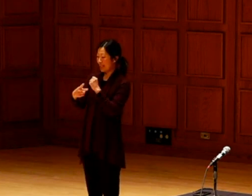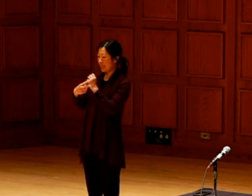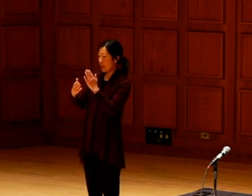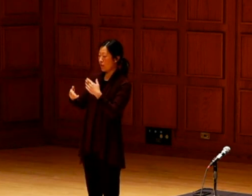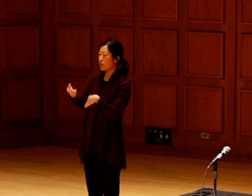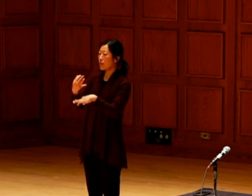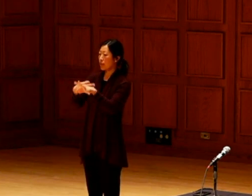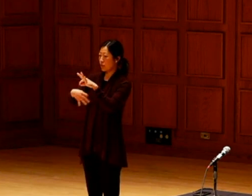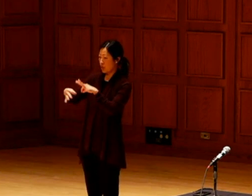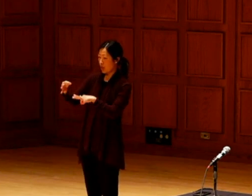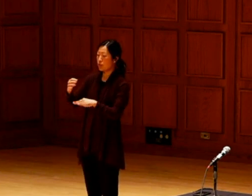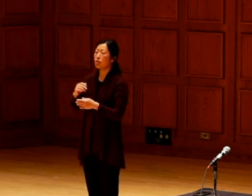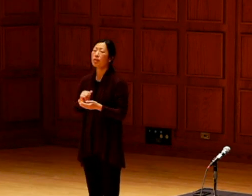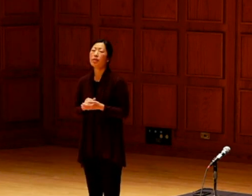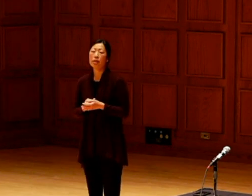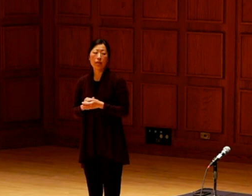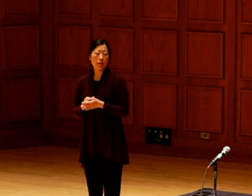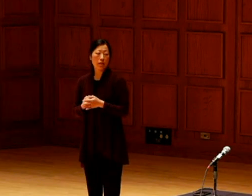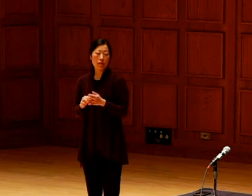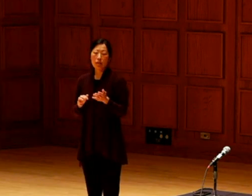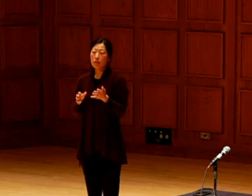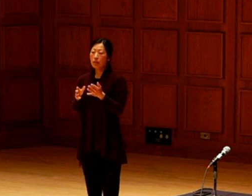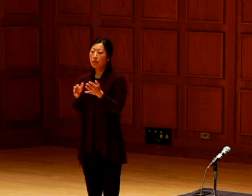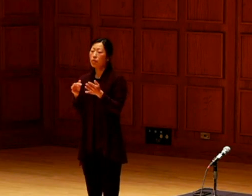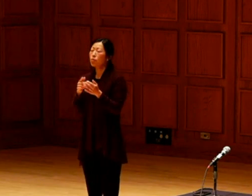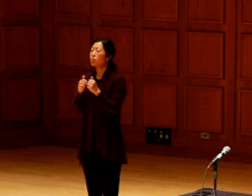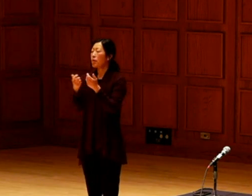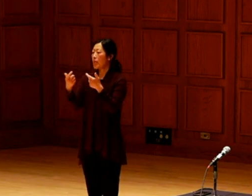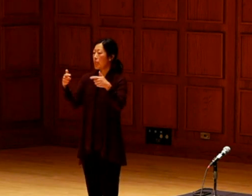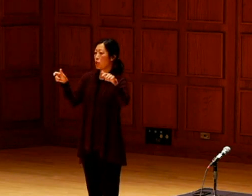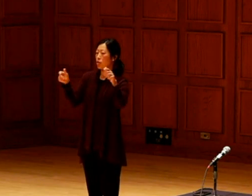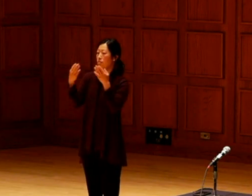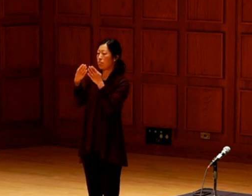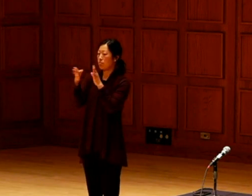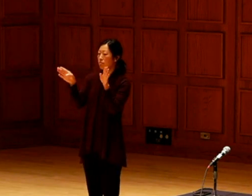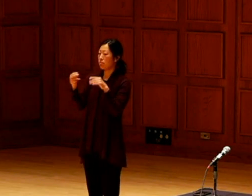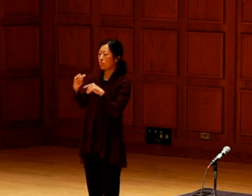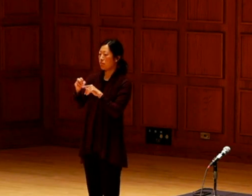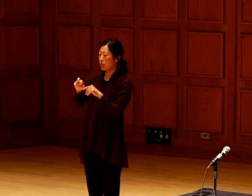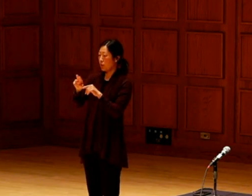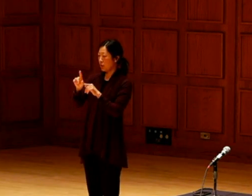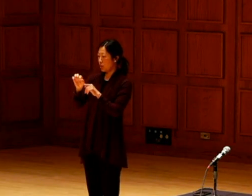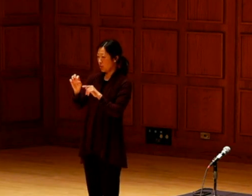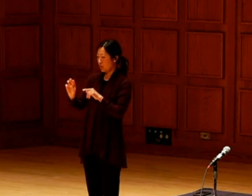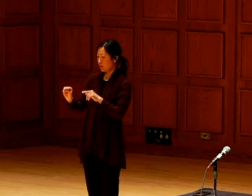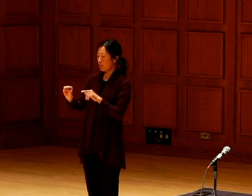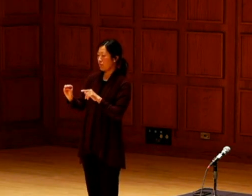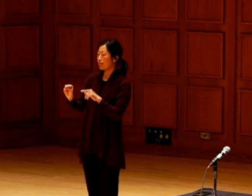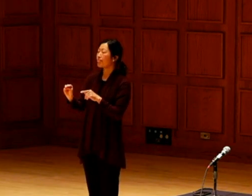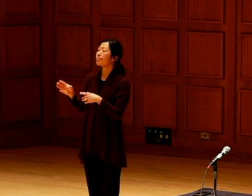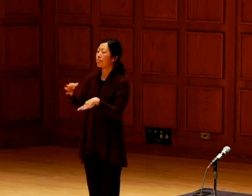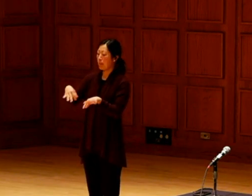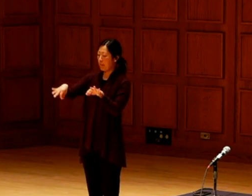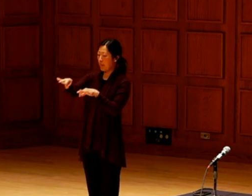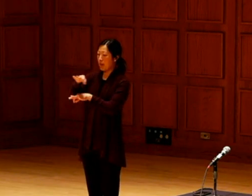We have a long-standing partnership with partners in seed located down in Iowa. They are a large pollinated seed company.